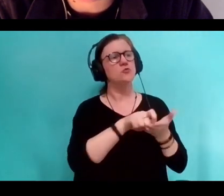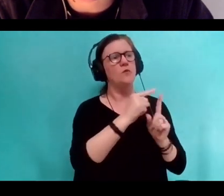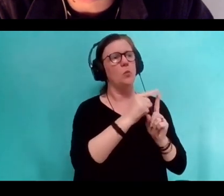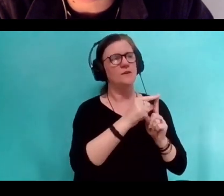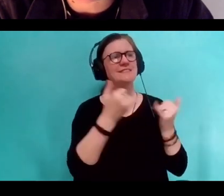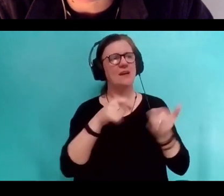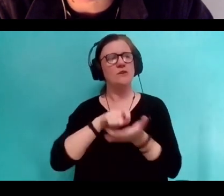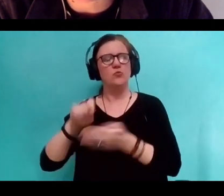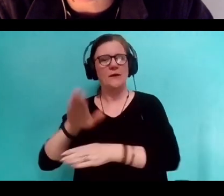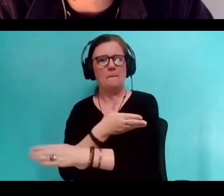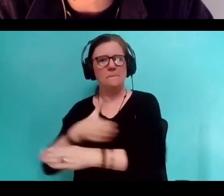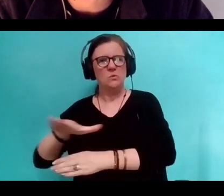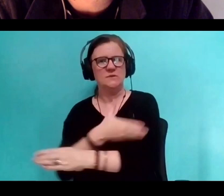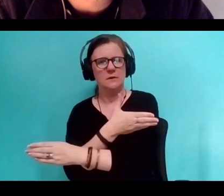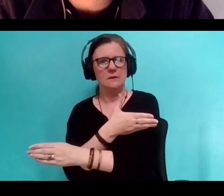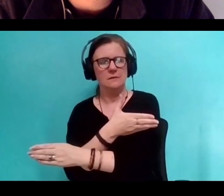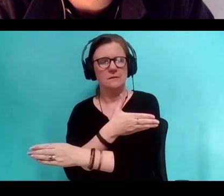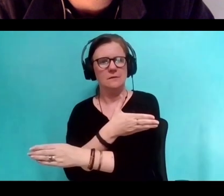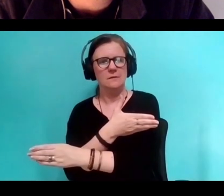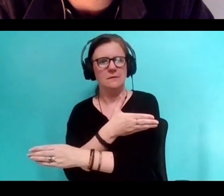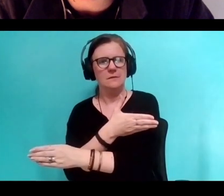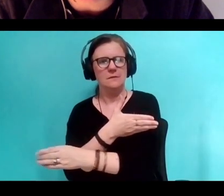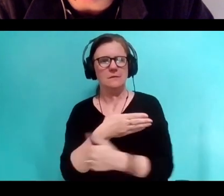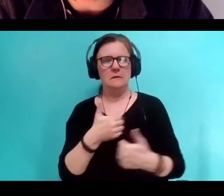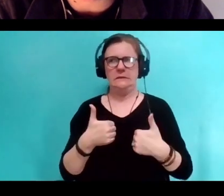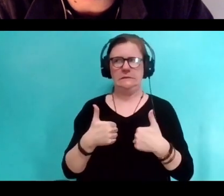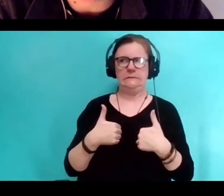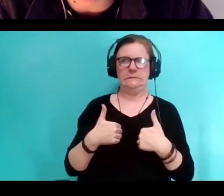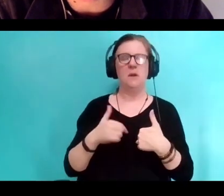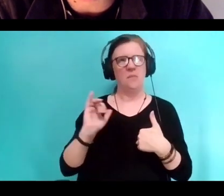but Dylanesque thought provoking thing to say.